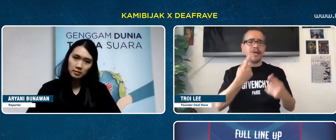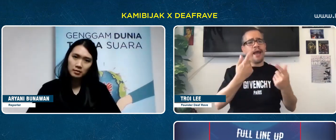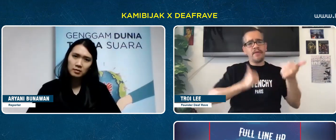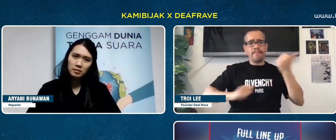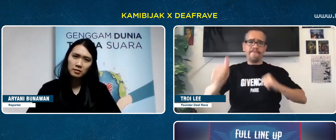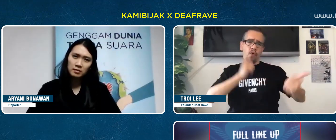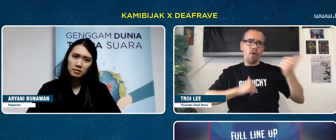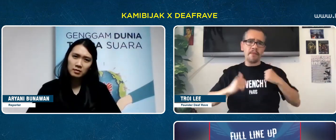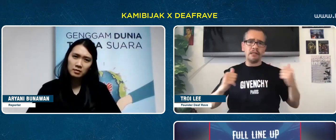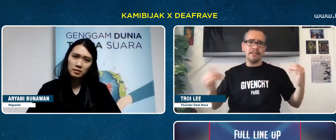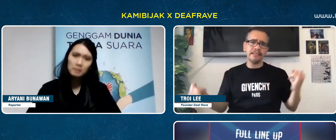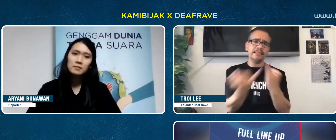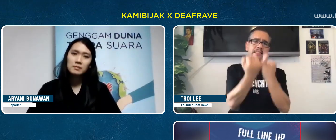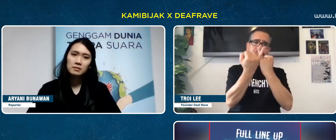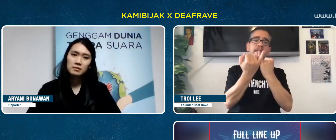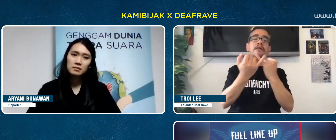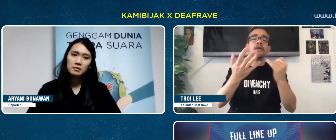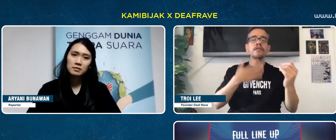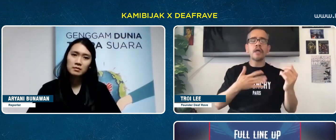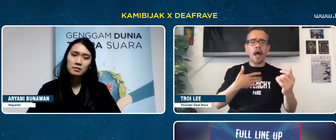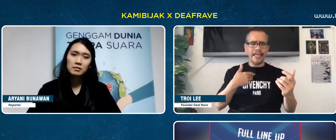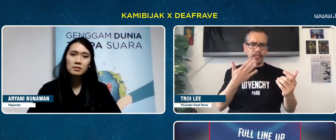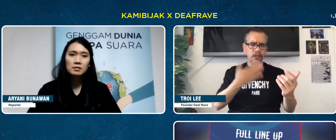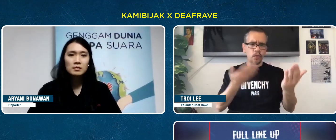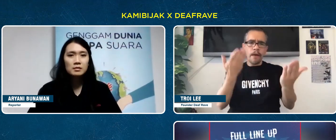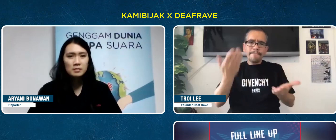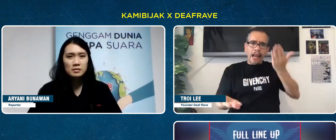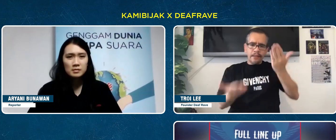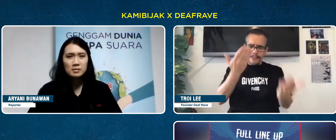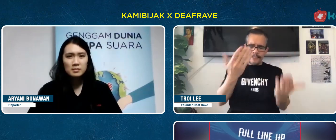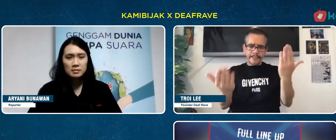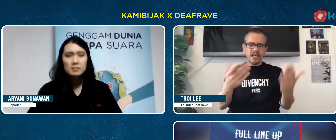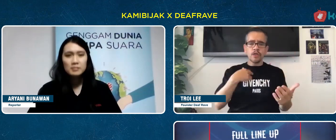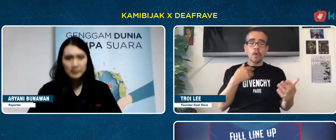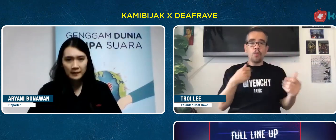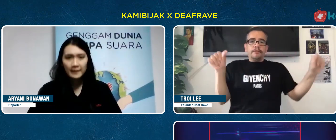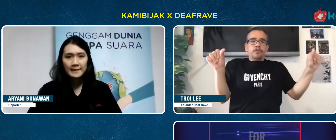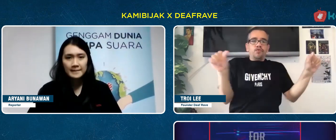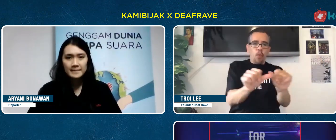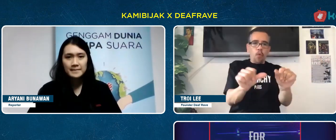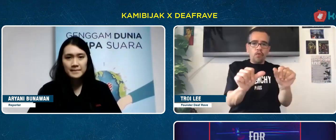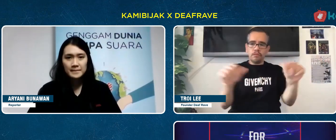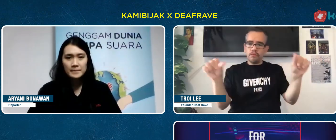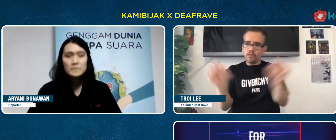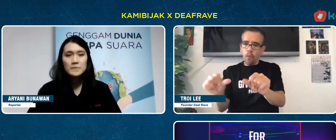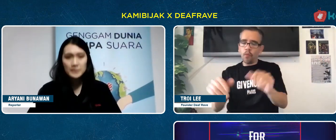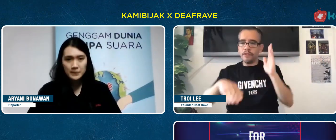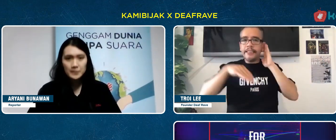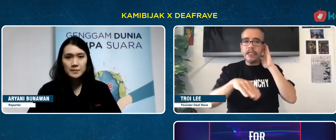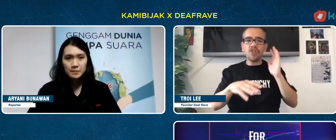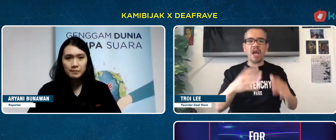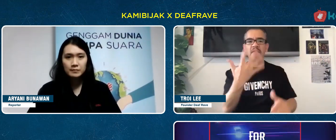Because this is a collaboration with many people, may be shortened, the interaction between DJs